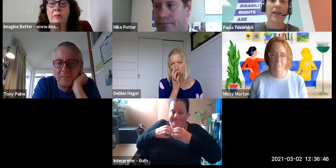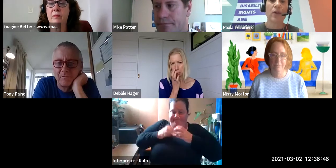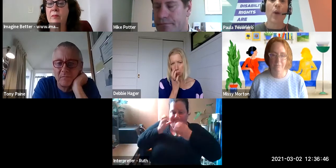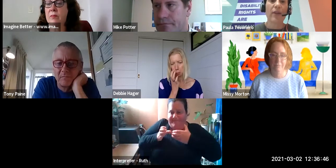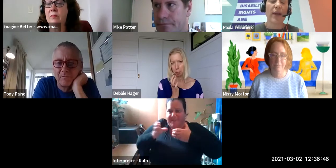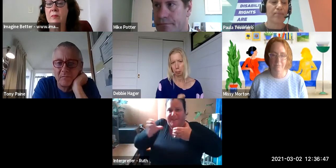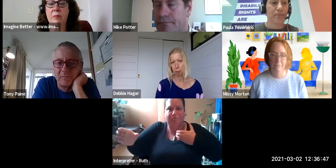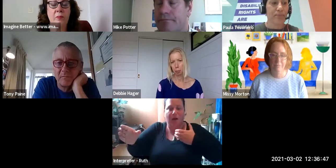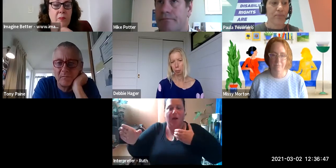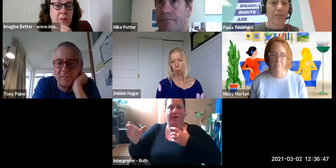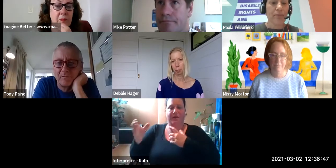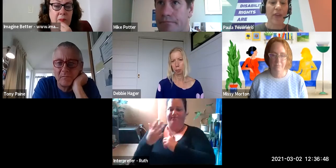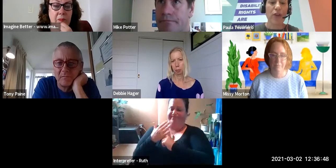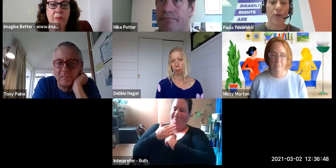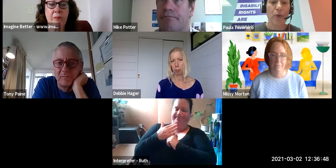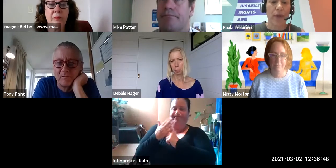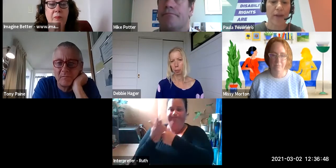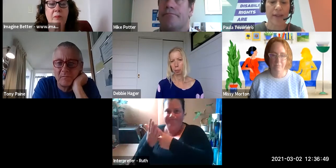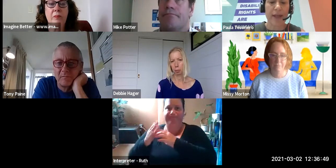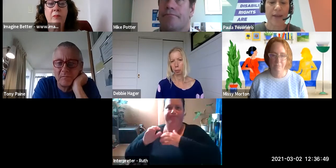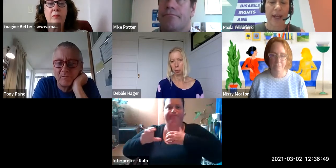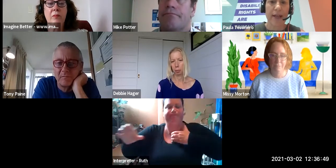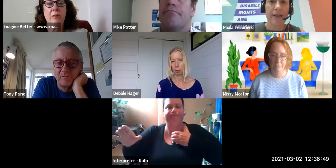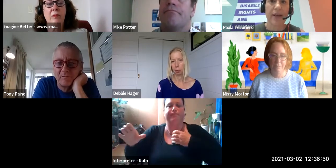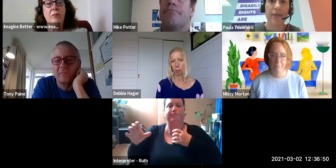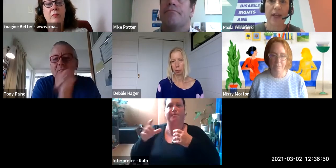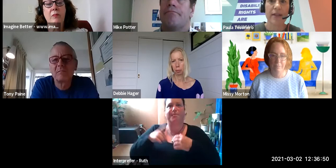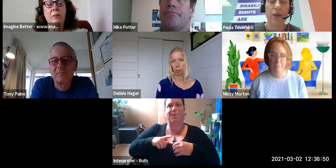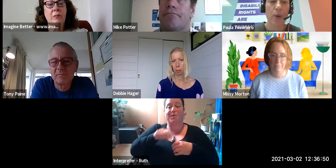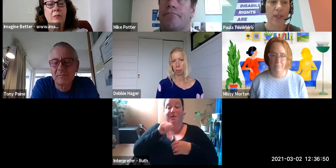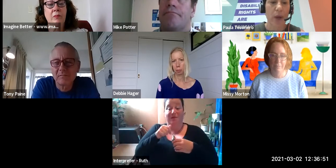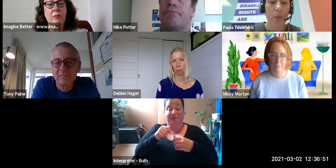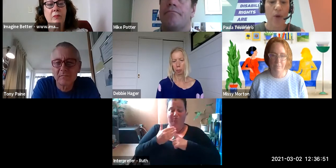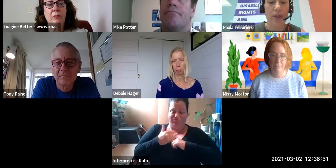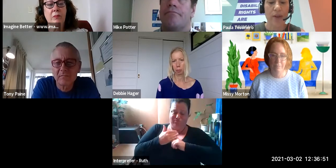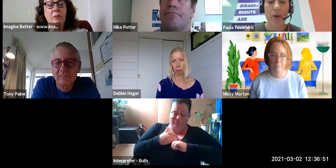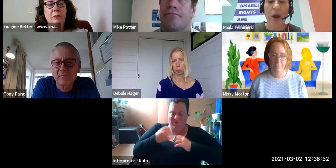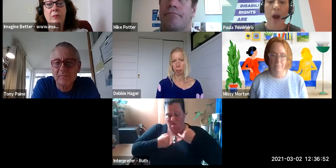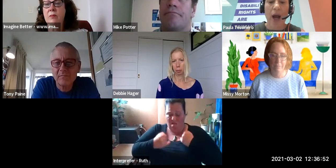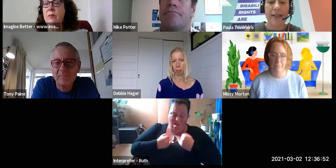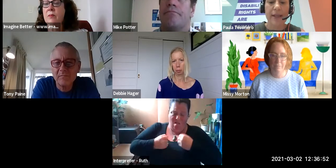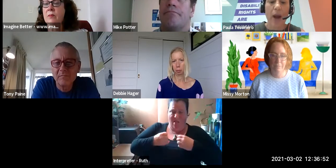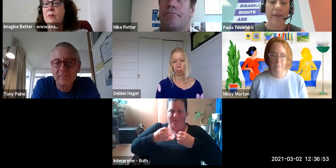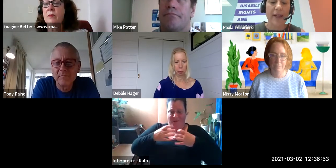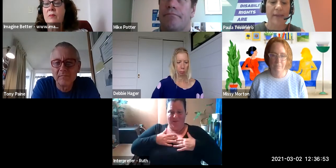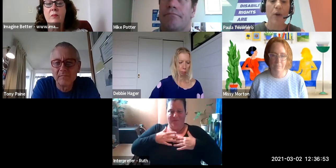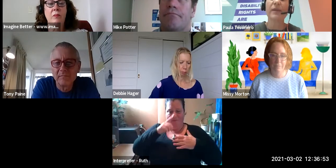impact in the way that that you view things. And that we do our work in a way that's possibly